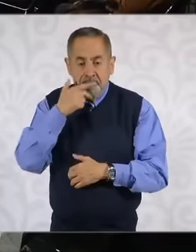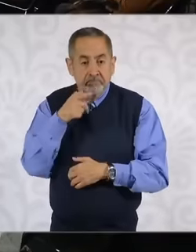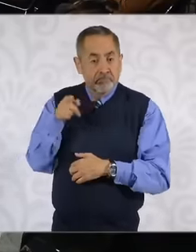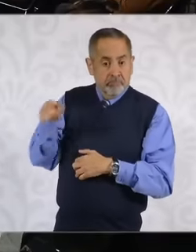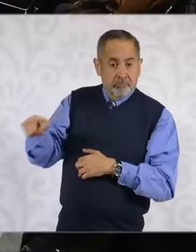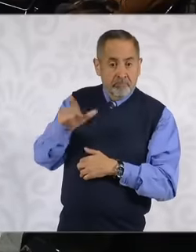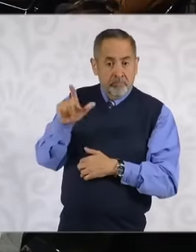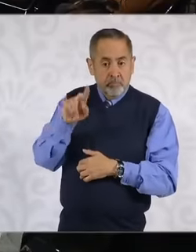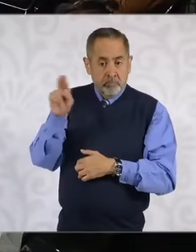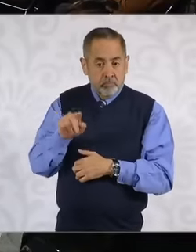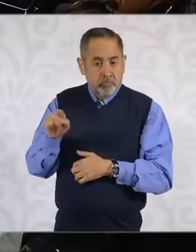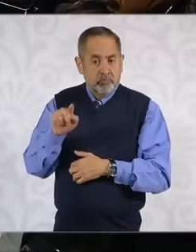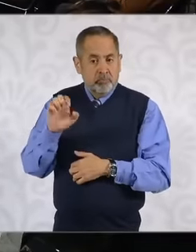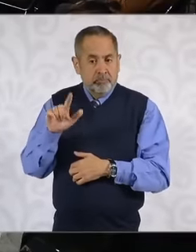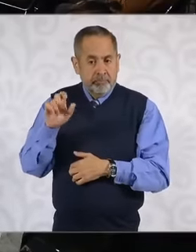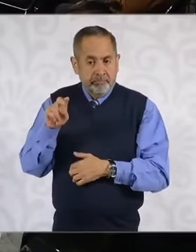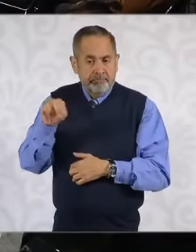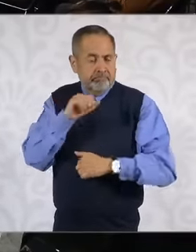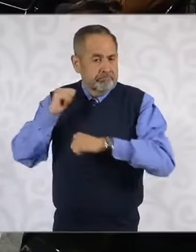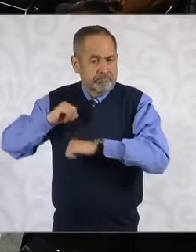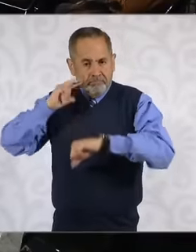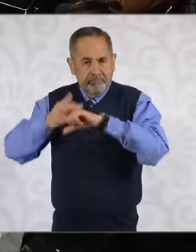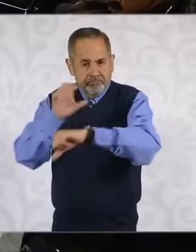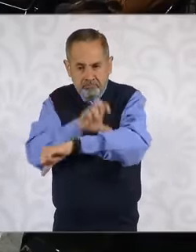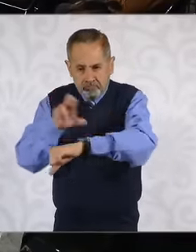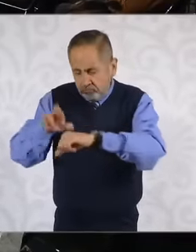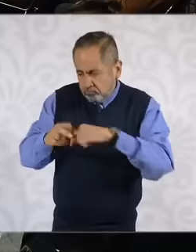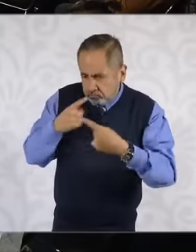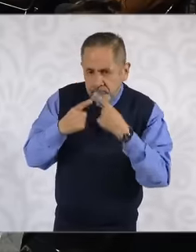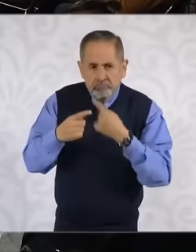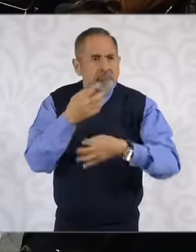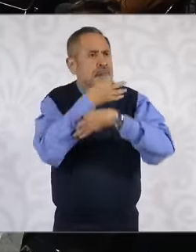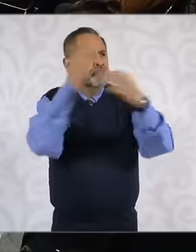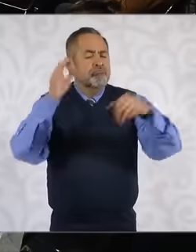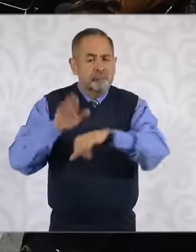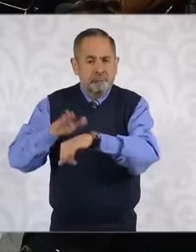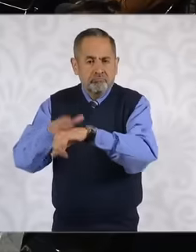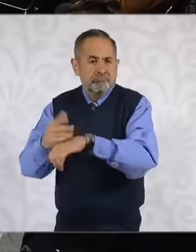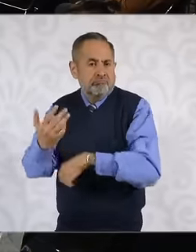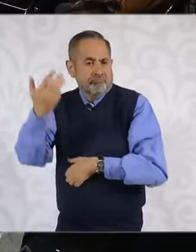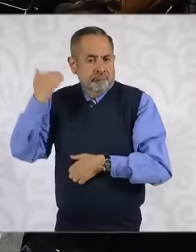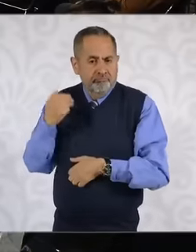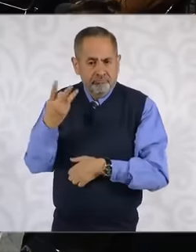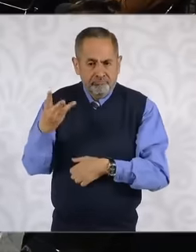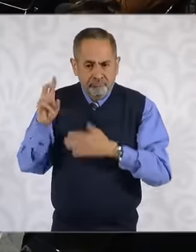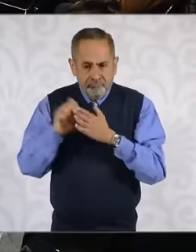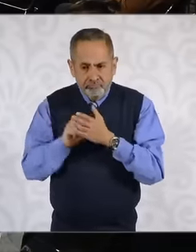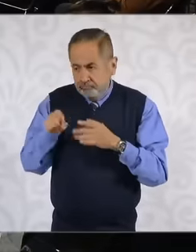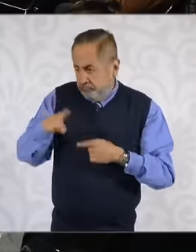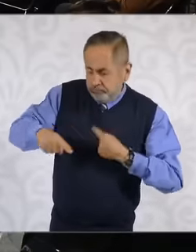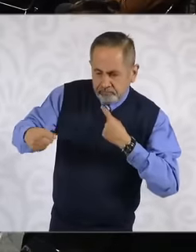since we announced it about three months ago, they have been working in a